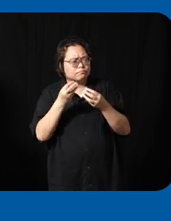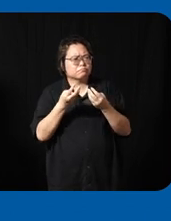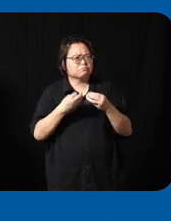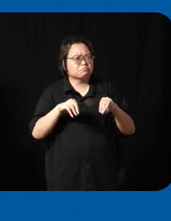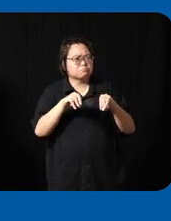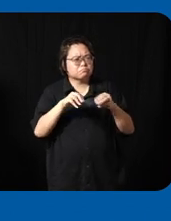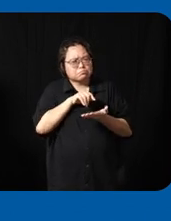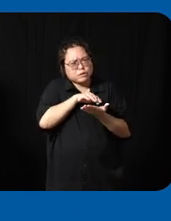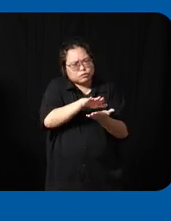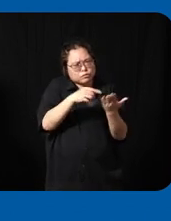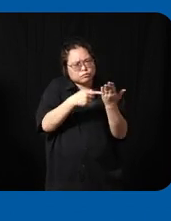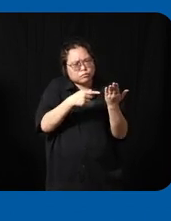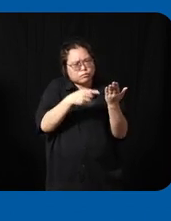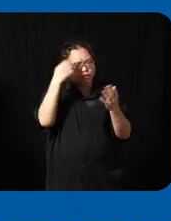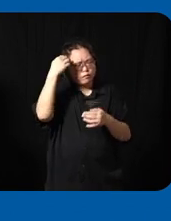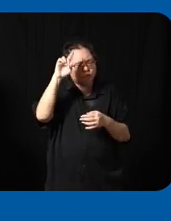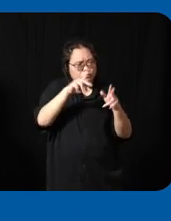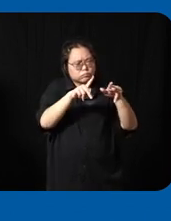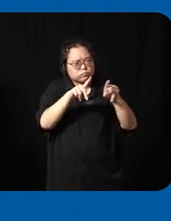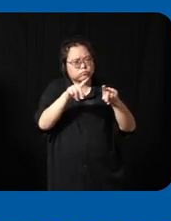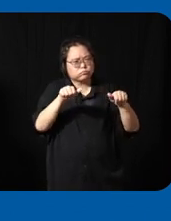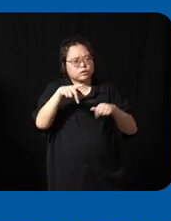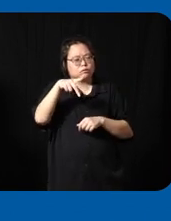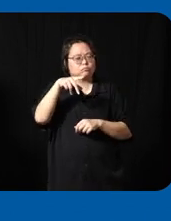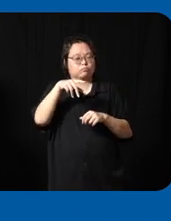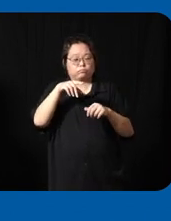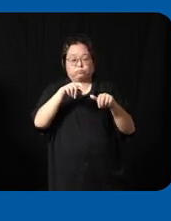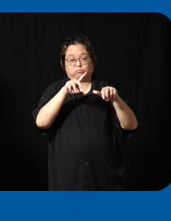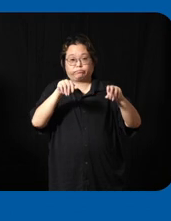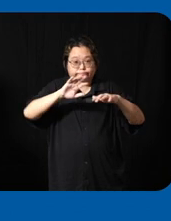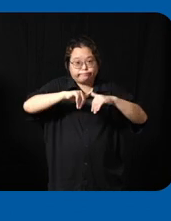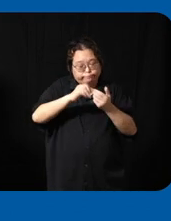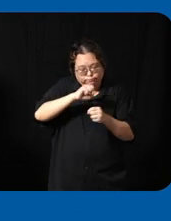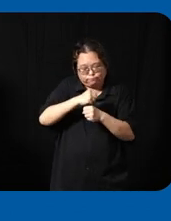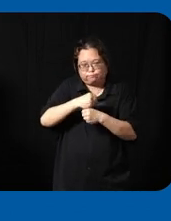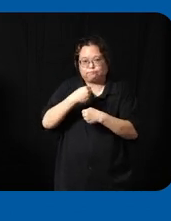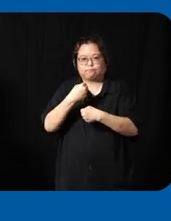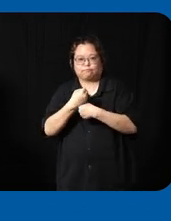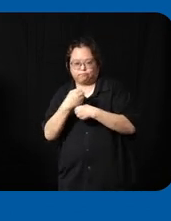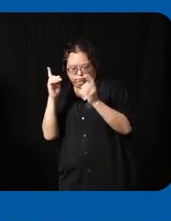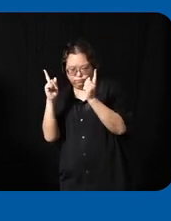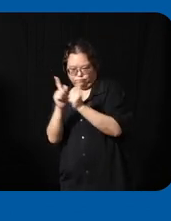easily accessible to the way how do we actually need to customize to meet prop to meet the spe